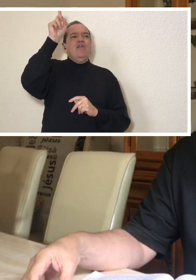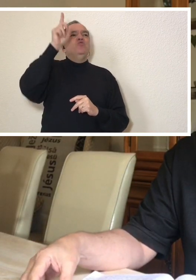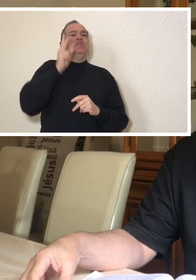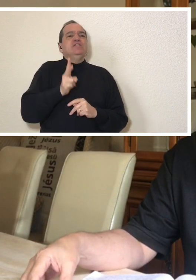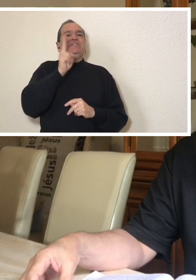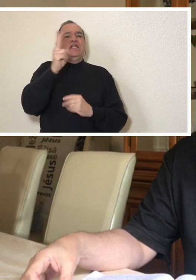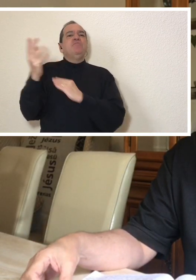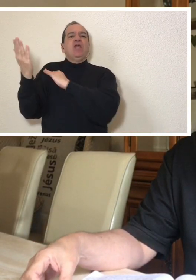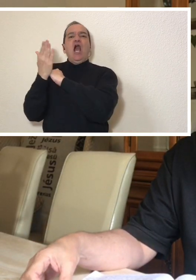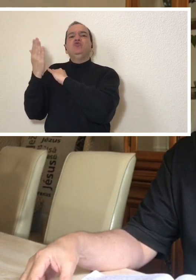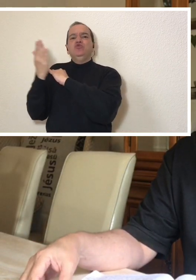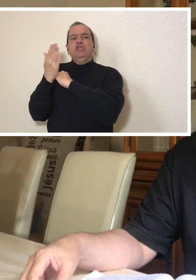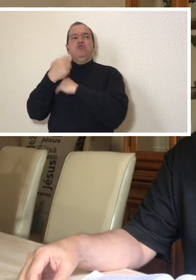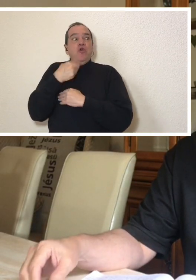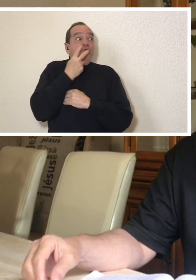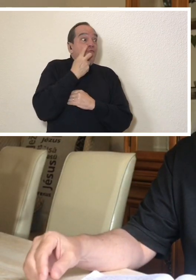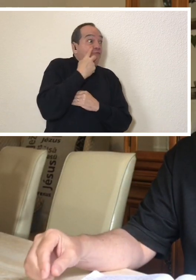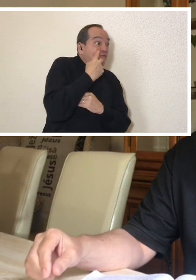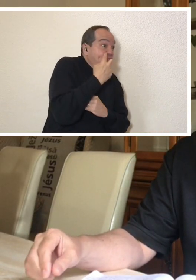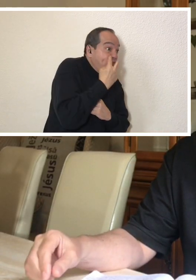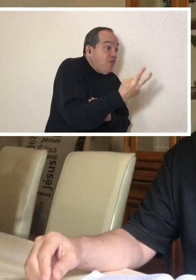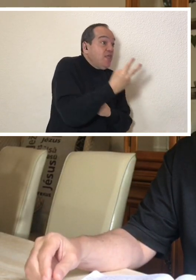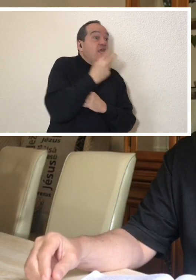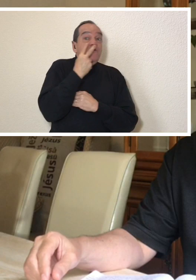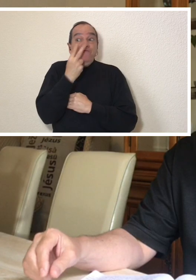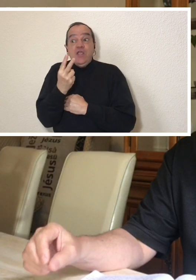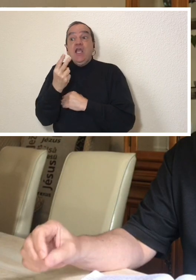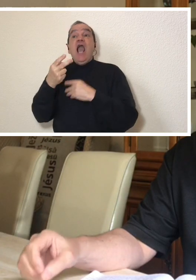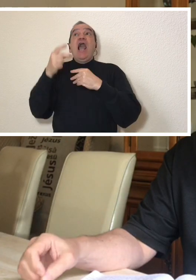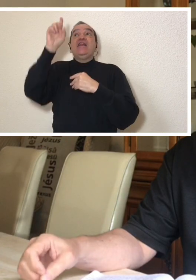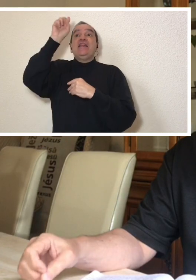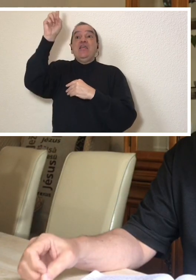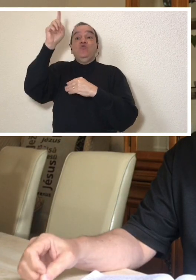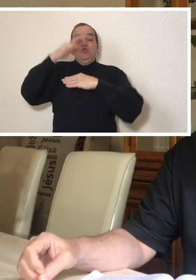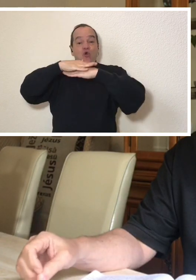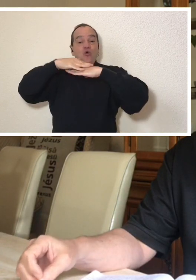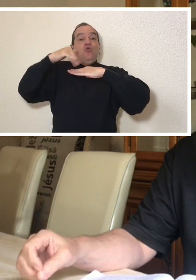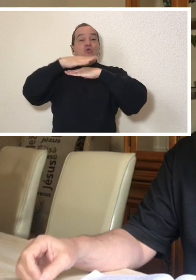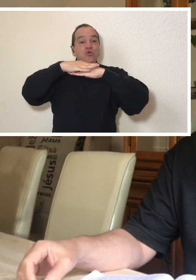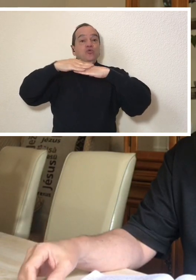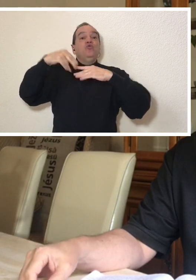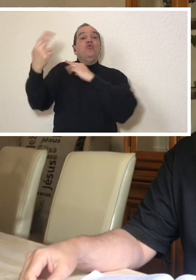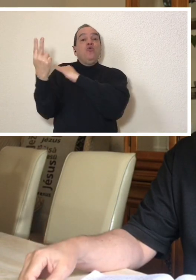and every day we could see the Care, the Love and Provision